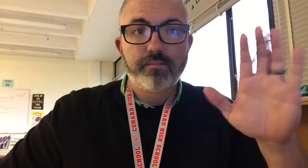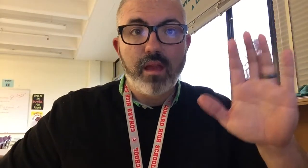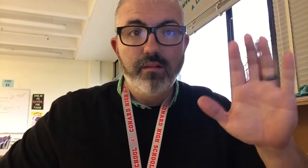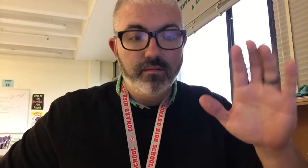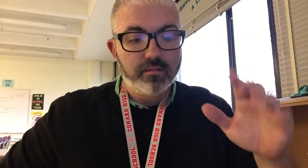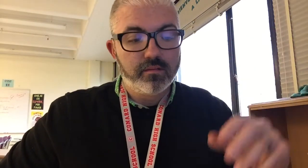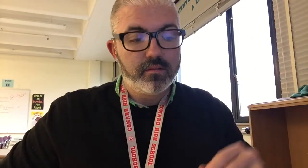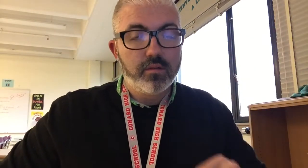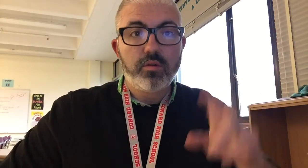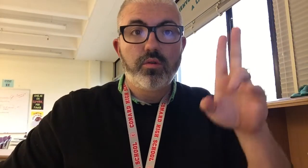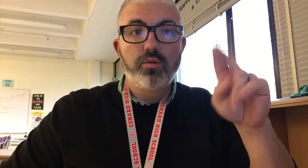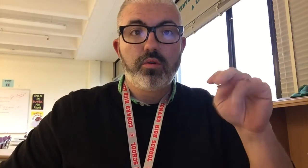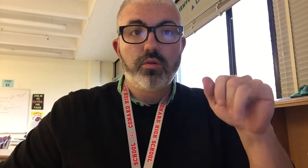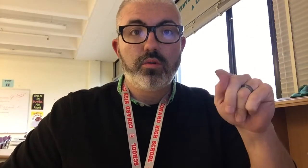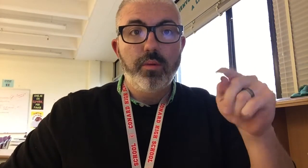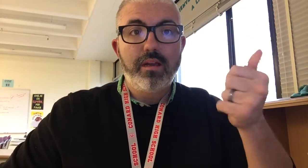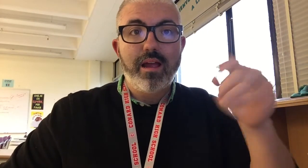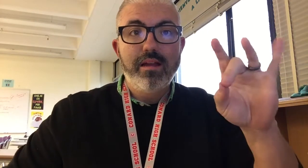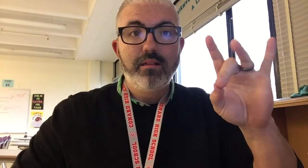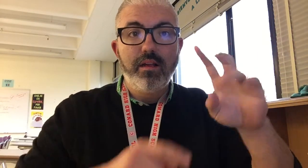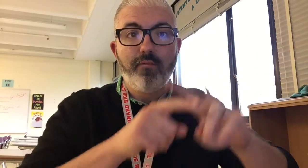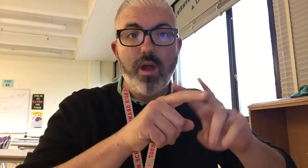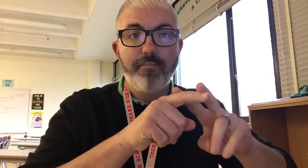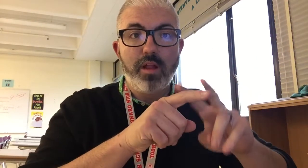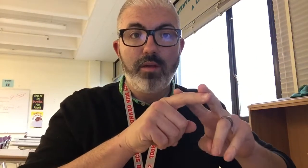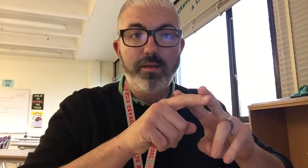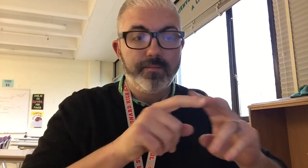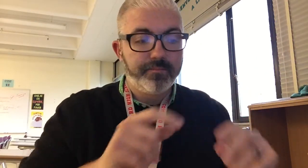HI! UNIT 18 VOCABULARY